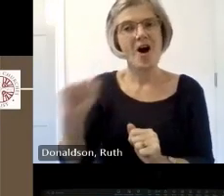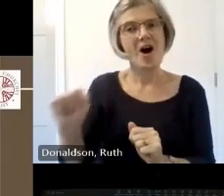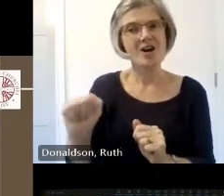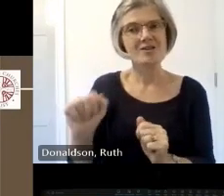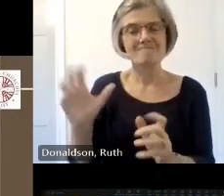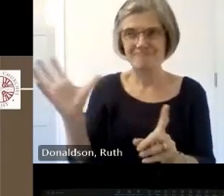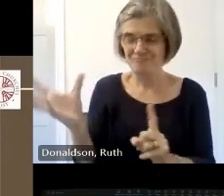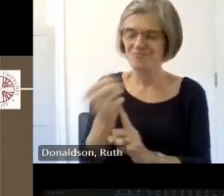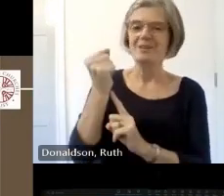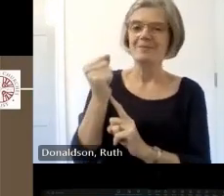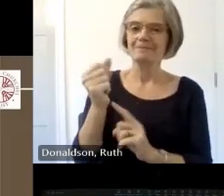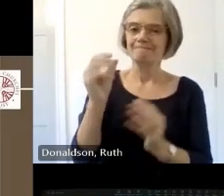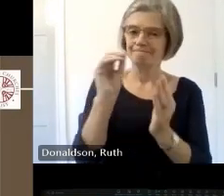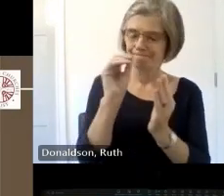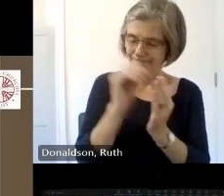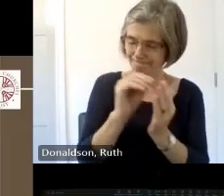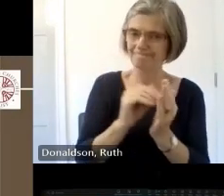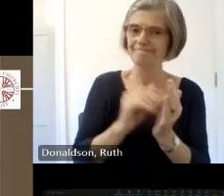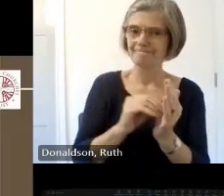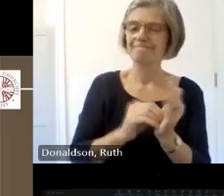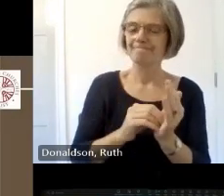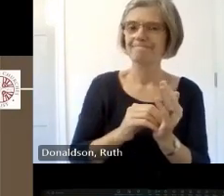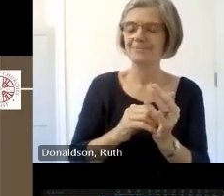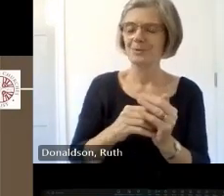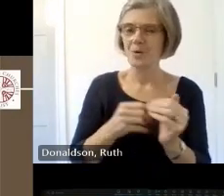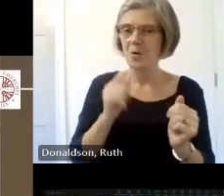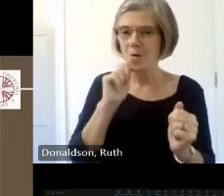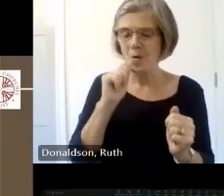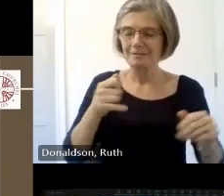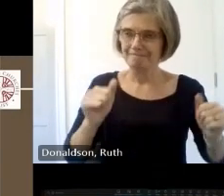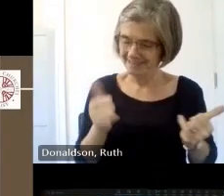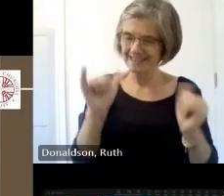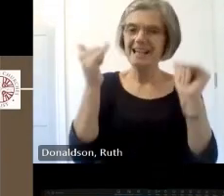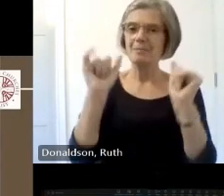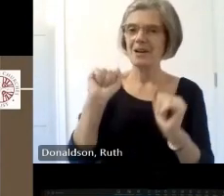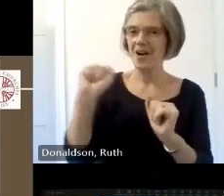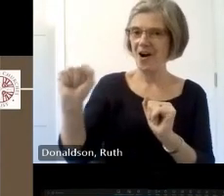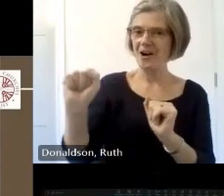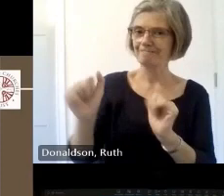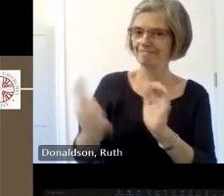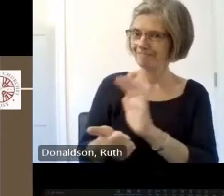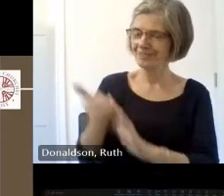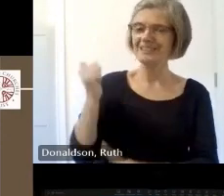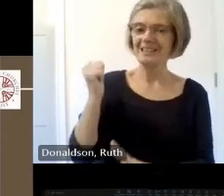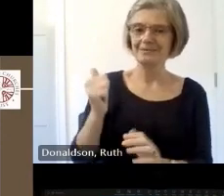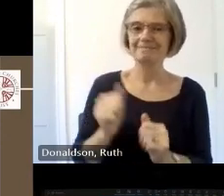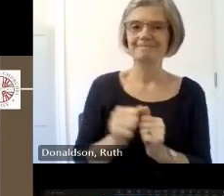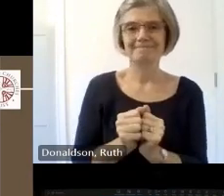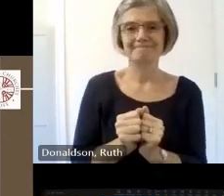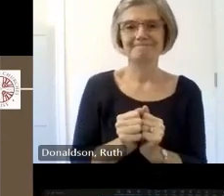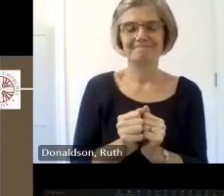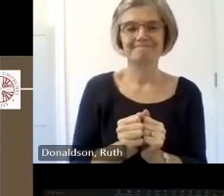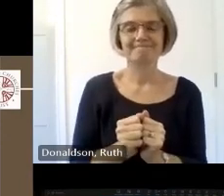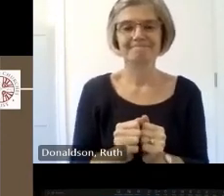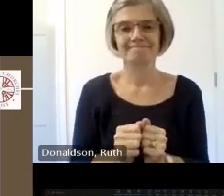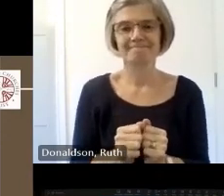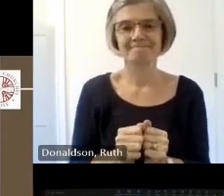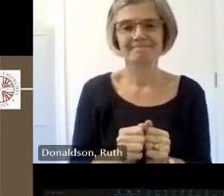you know she will be celebrated so that's great so next slide please so that's my slogan Church